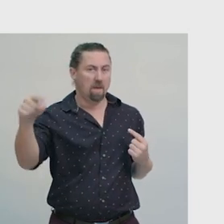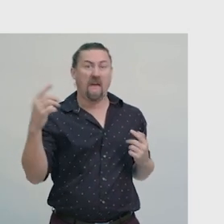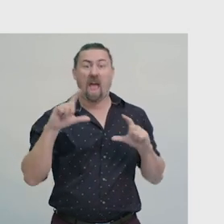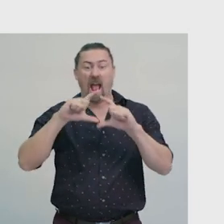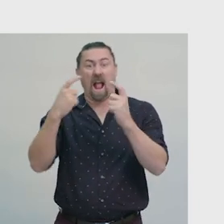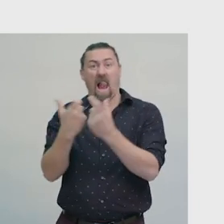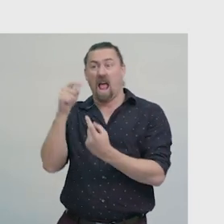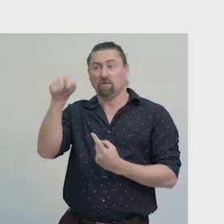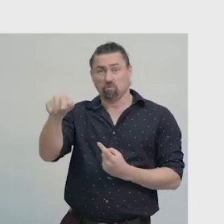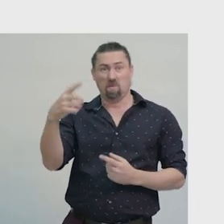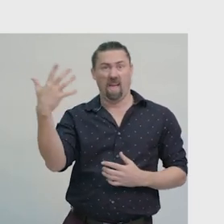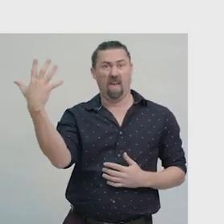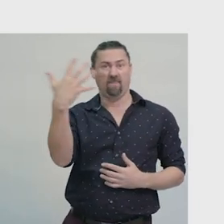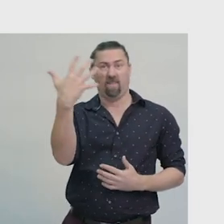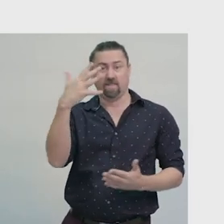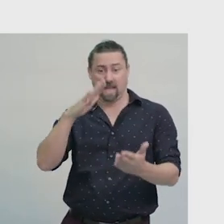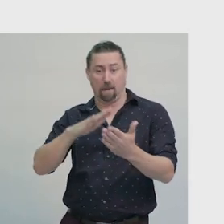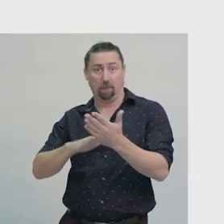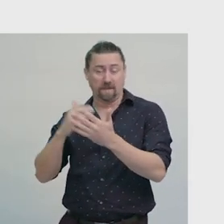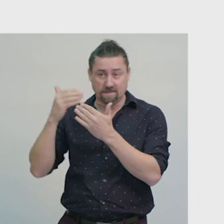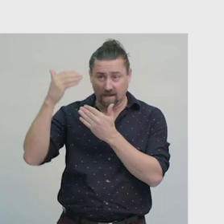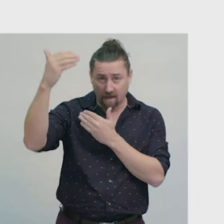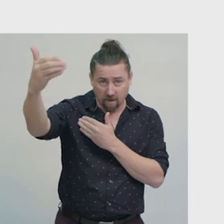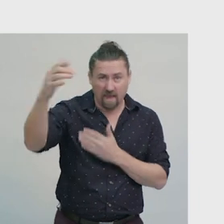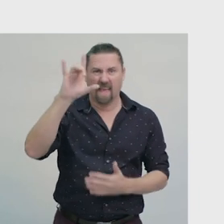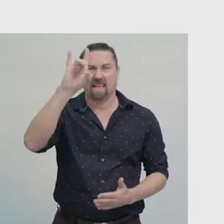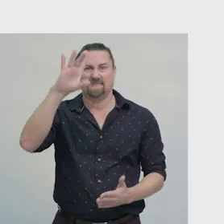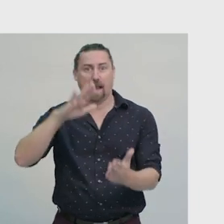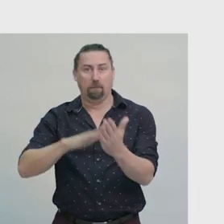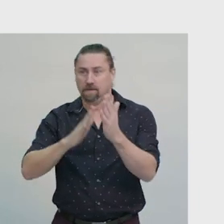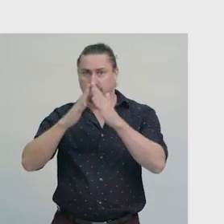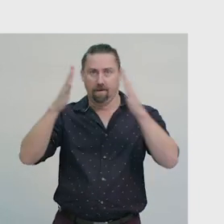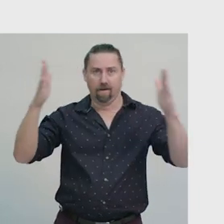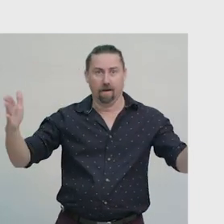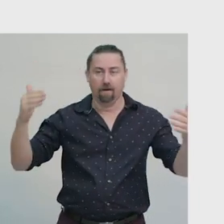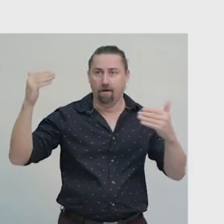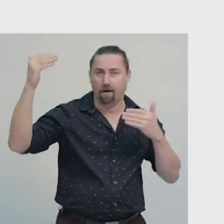So the classroom is 15m long, and 10m wide, in real life.